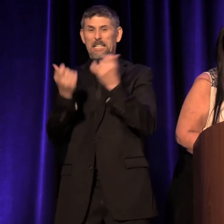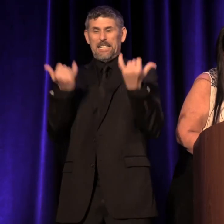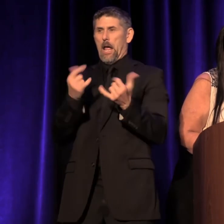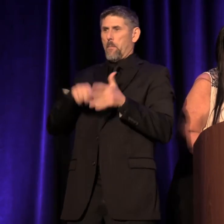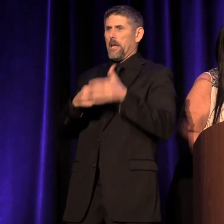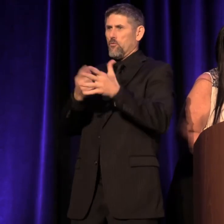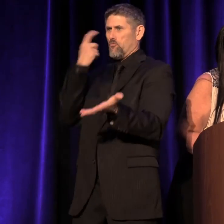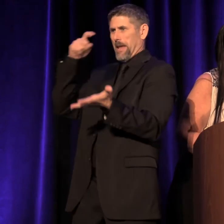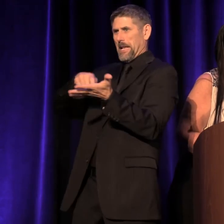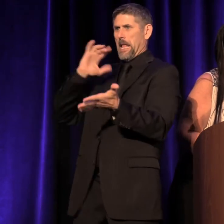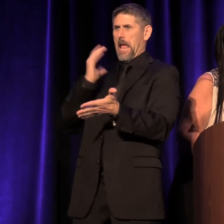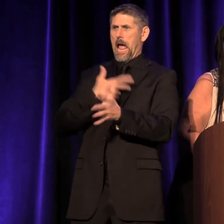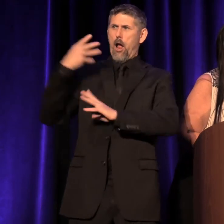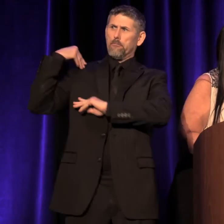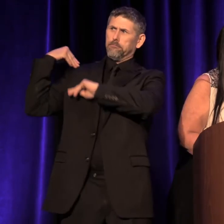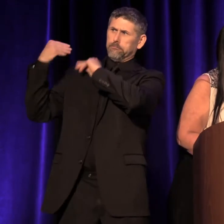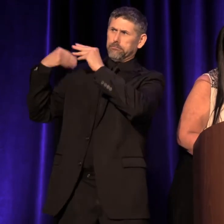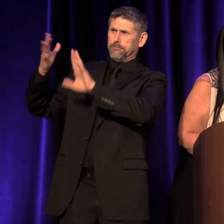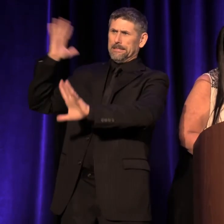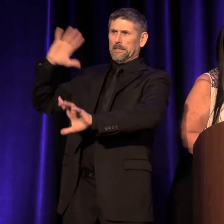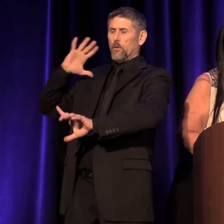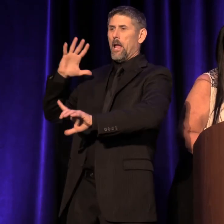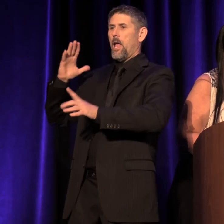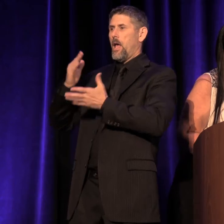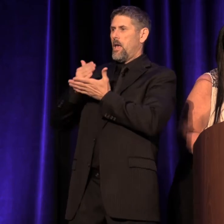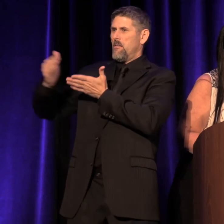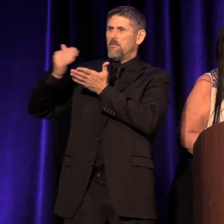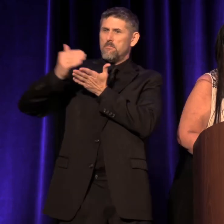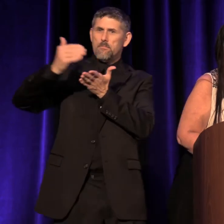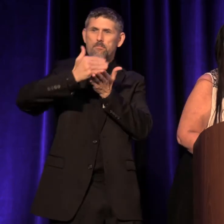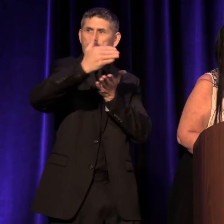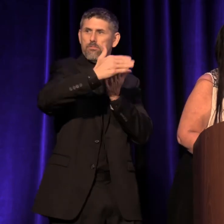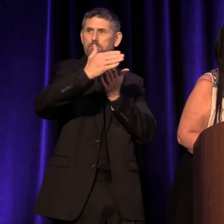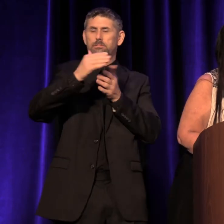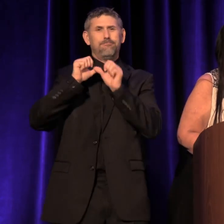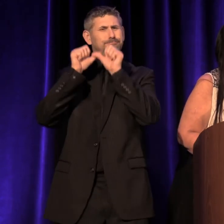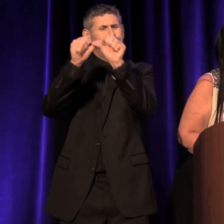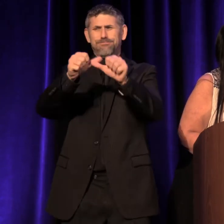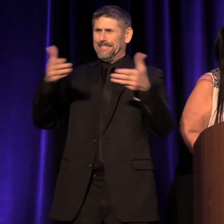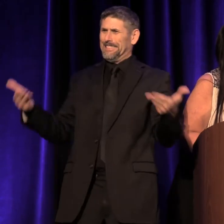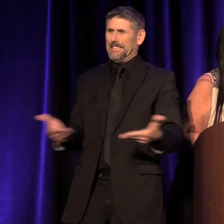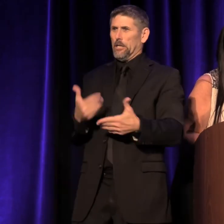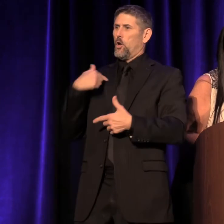that our long history of determined exclusion has had a lasting presence that still holds us back today.